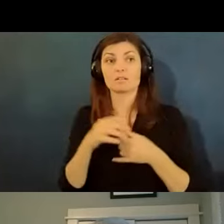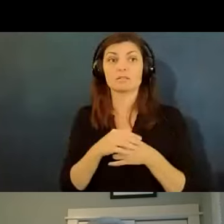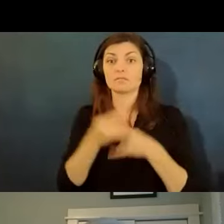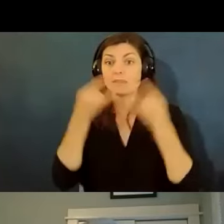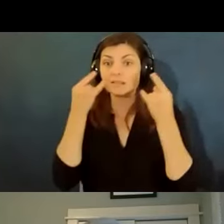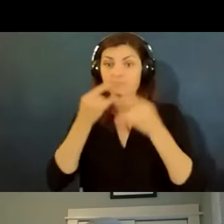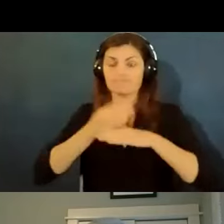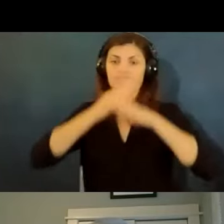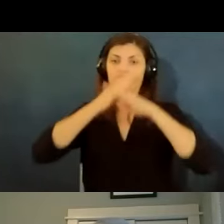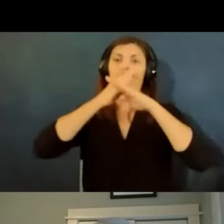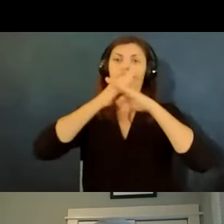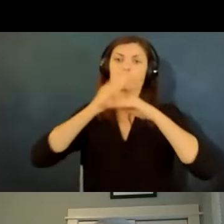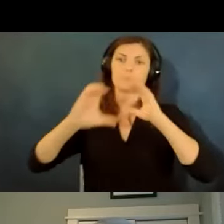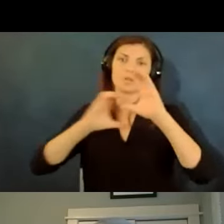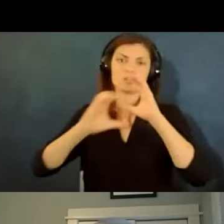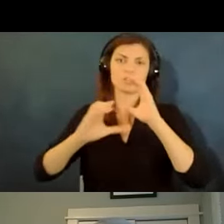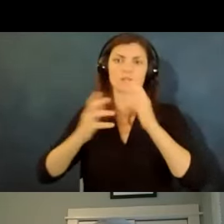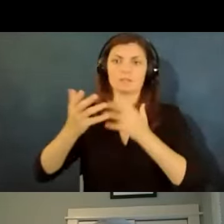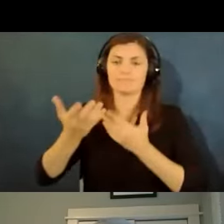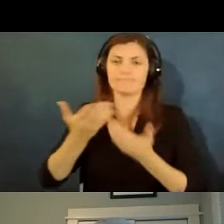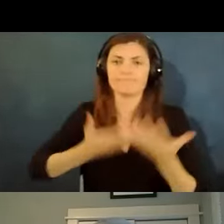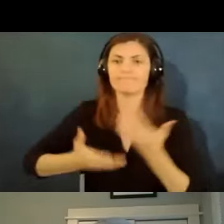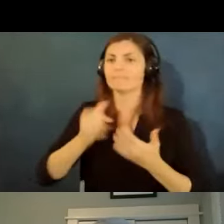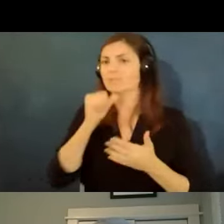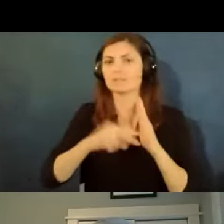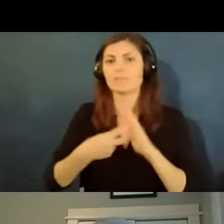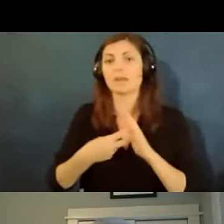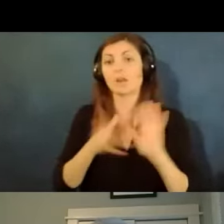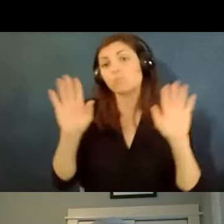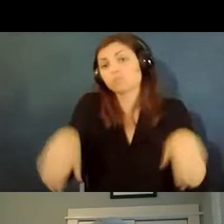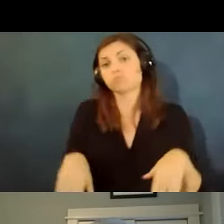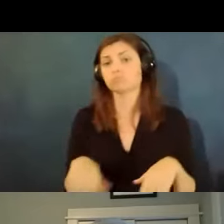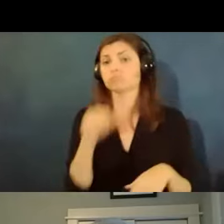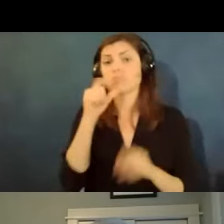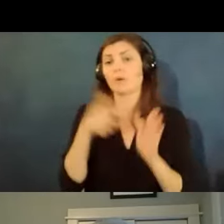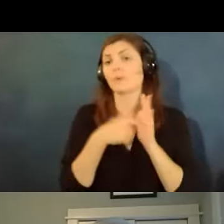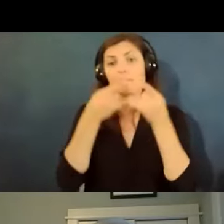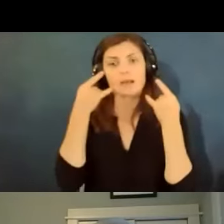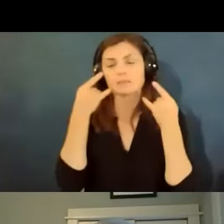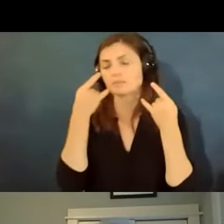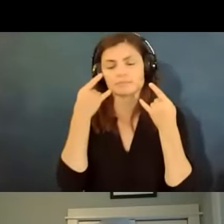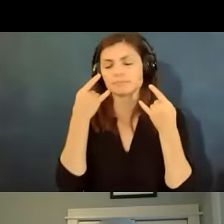communication or interaction in some way doesn't mean no one has to wear a mask but it does mean